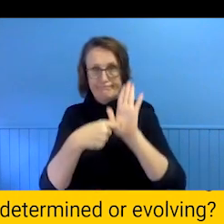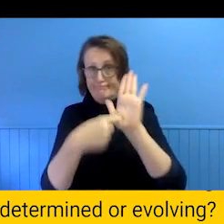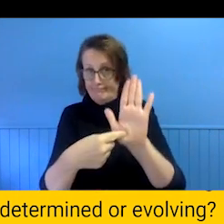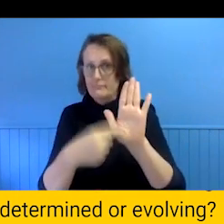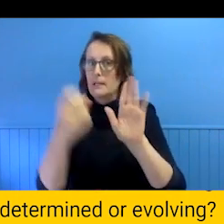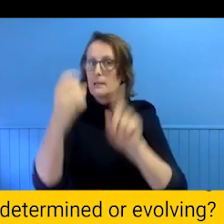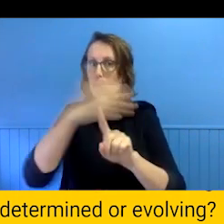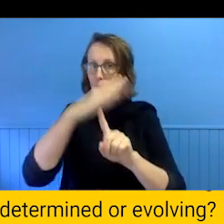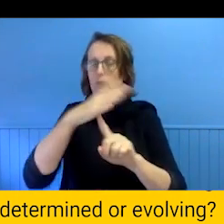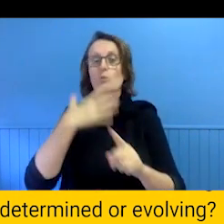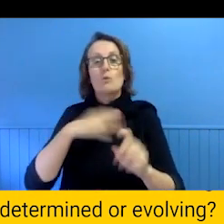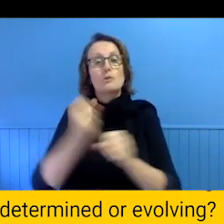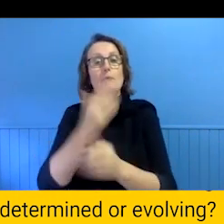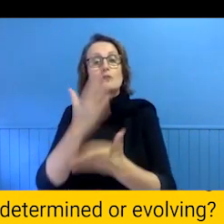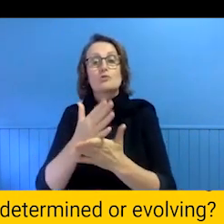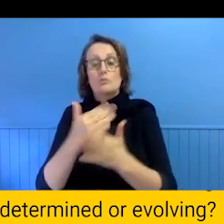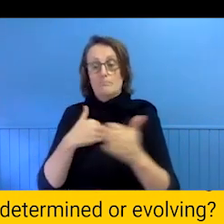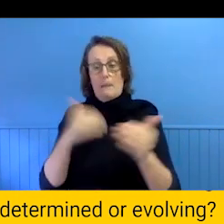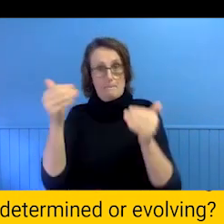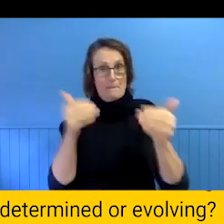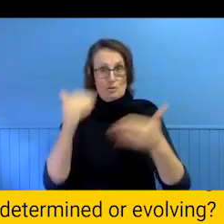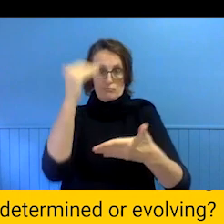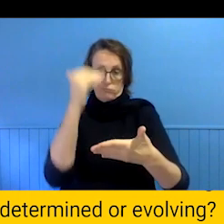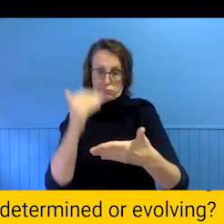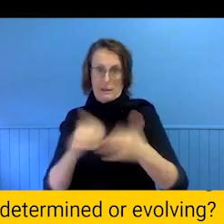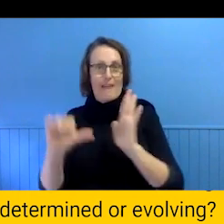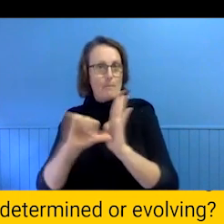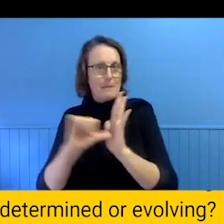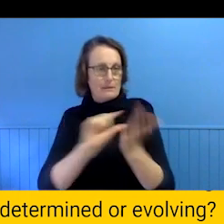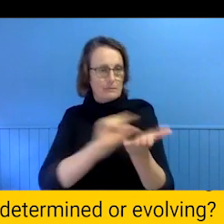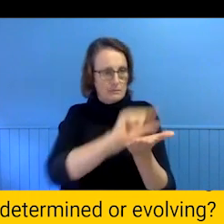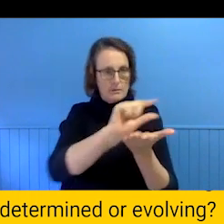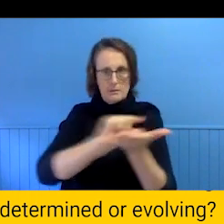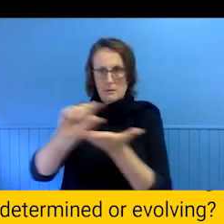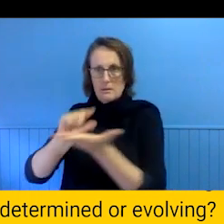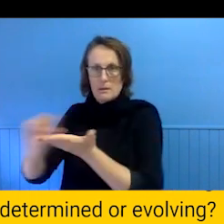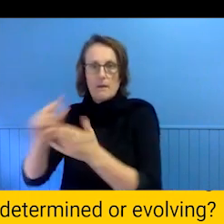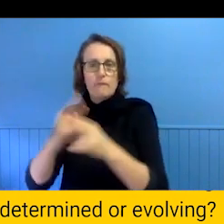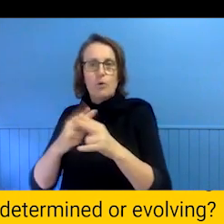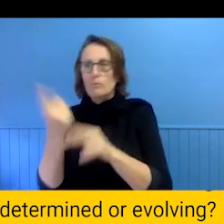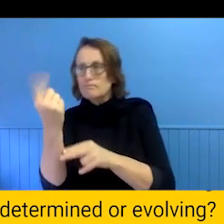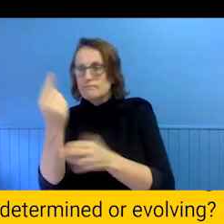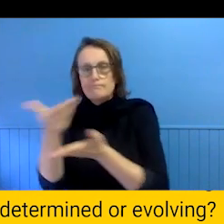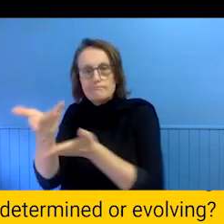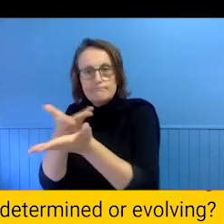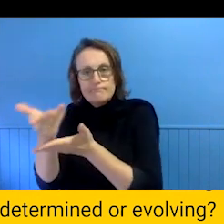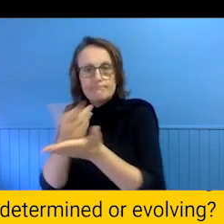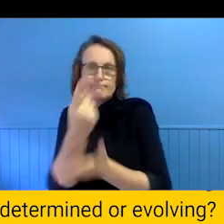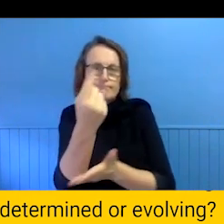money allocated in our budget for these kind of consultancies and also a desire to keep working to make spice for this knowledge to be